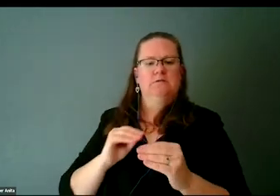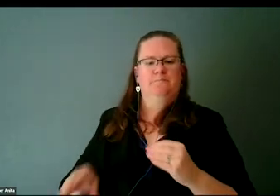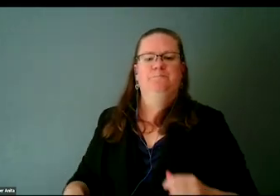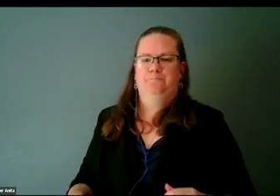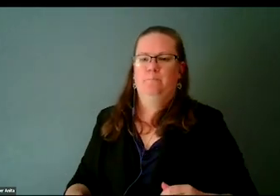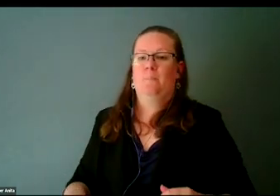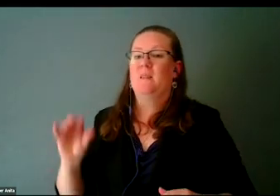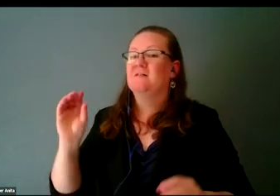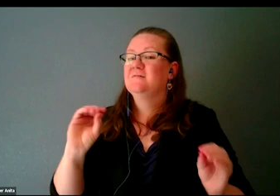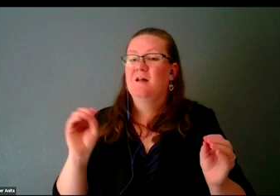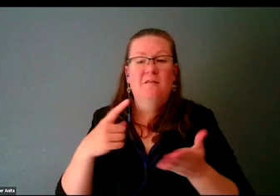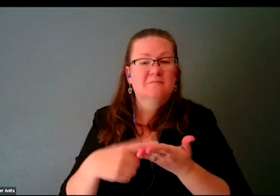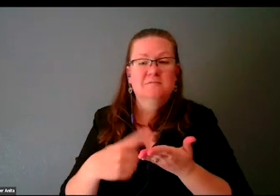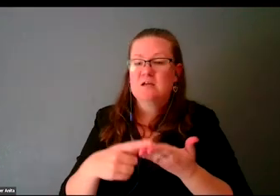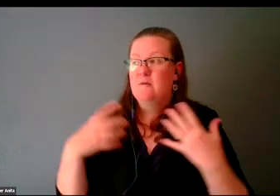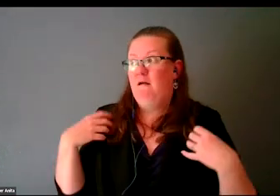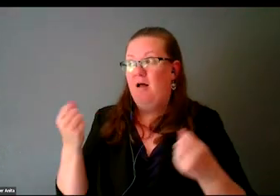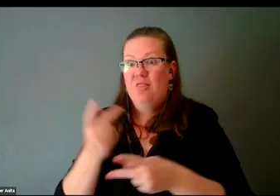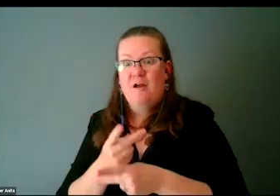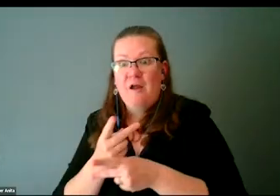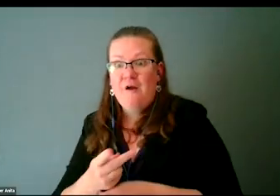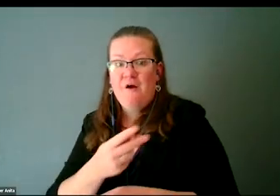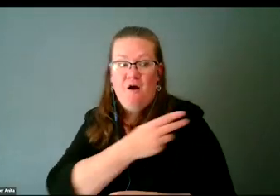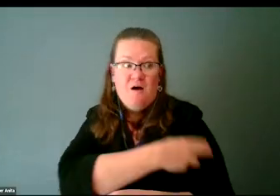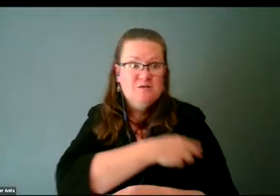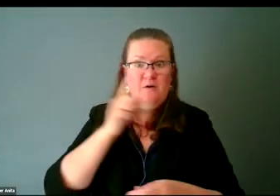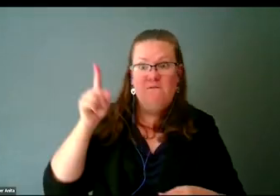Is the hospital far away? Can I actually get there?